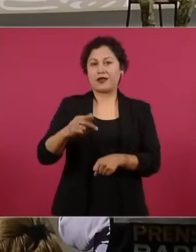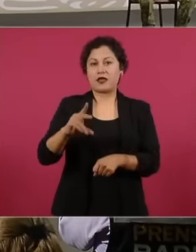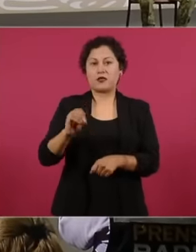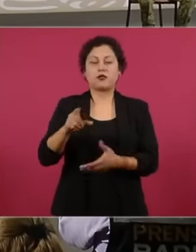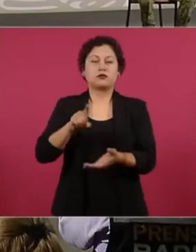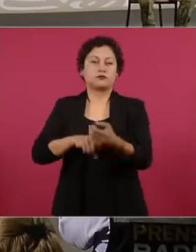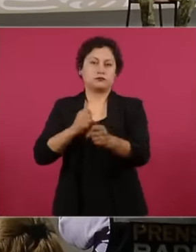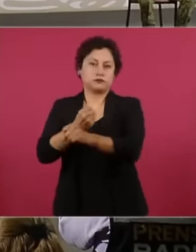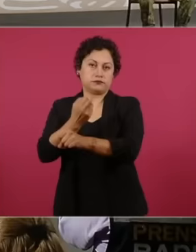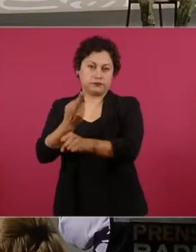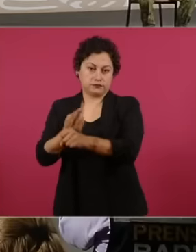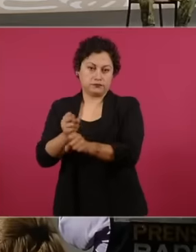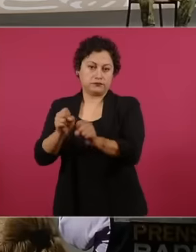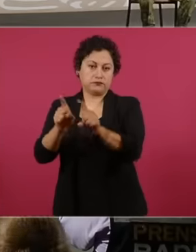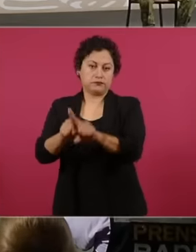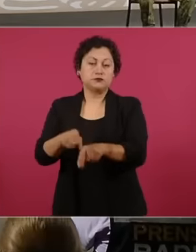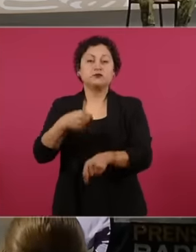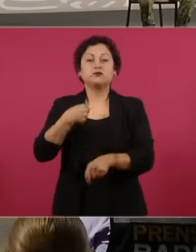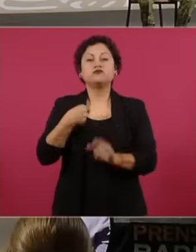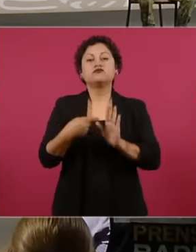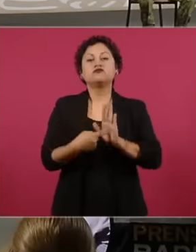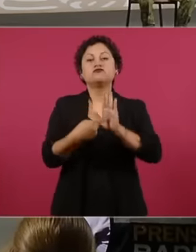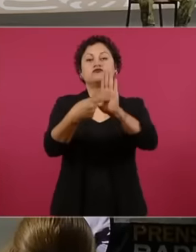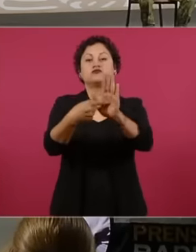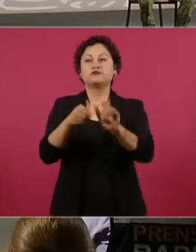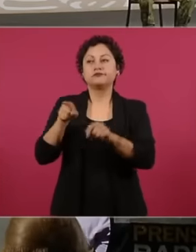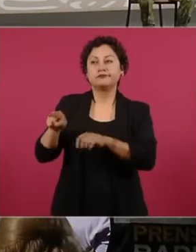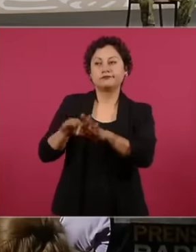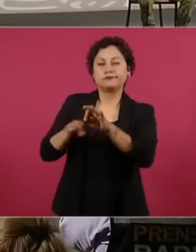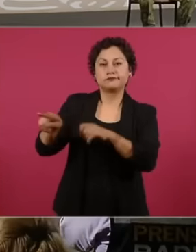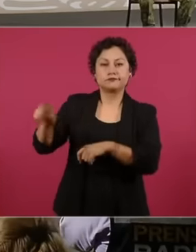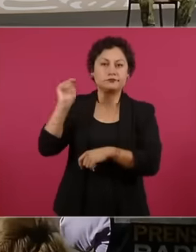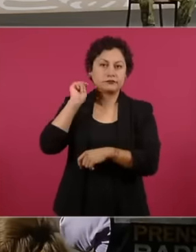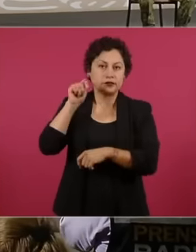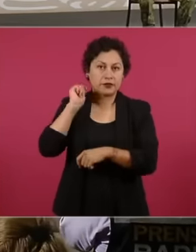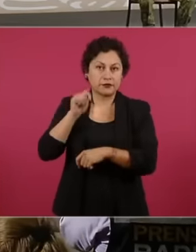that were carried out in the State of Tabasco with the comprehensive dredging plan for Tabasco as well as